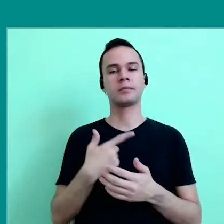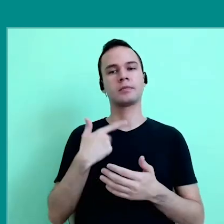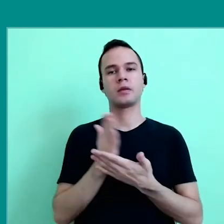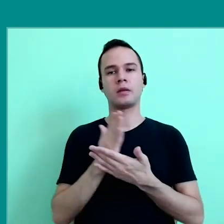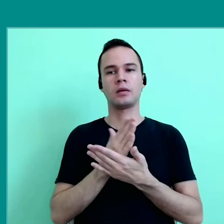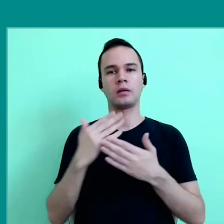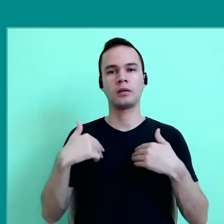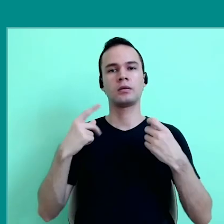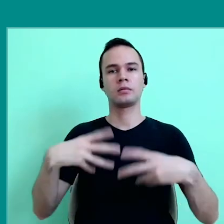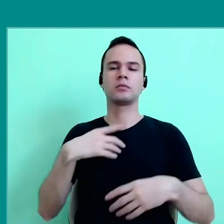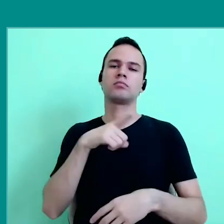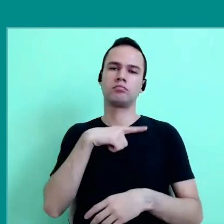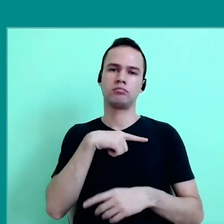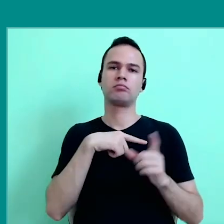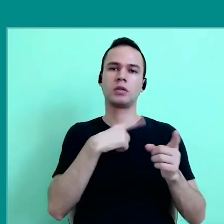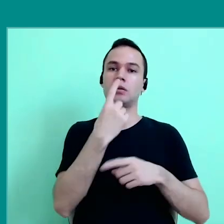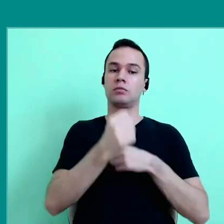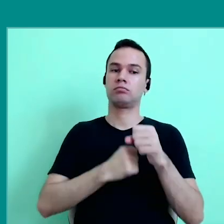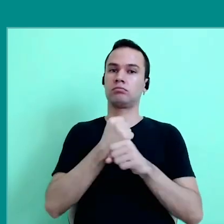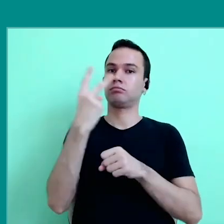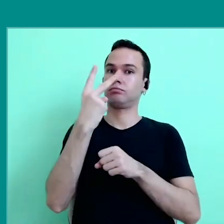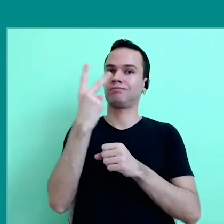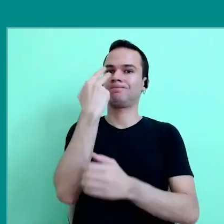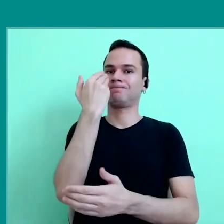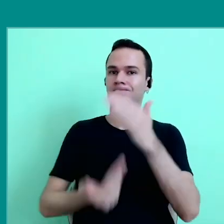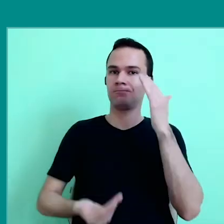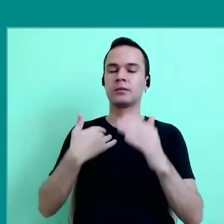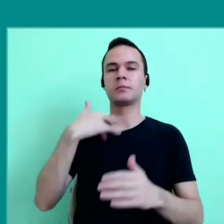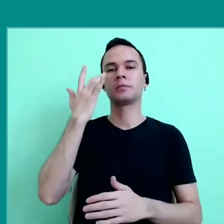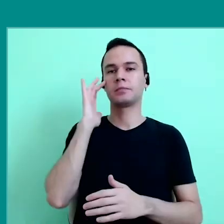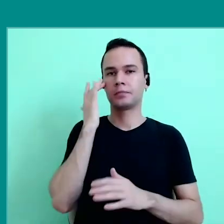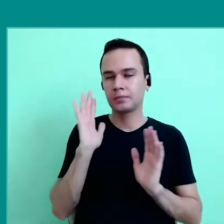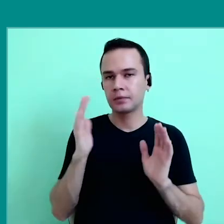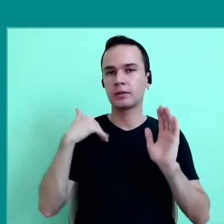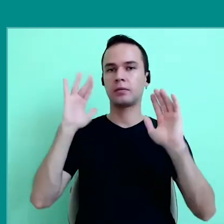that was and will be, one, two years lost, I believe we have to think it was good,